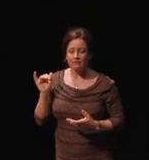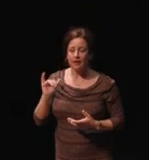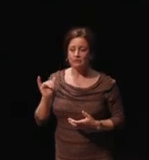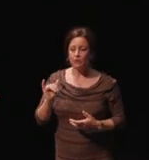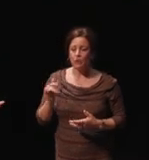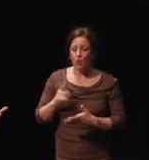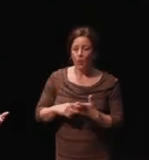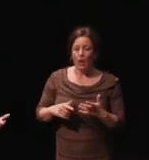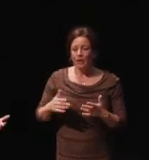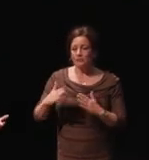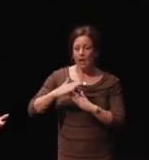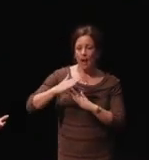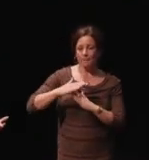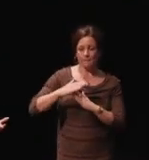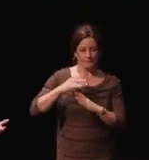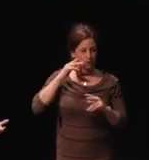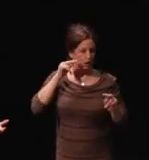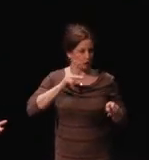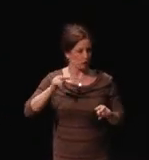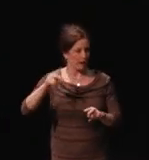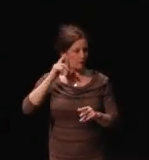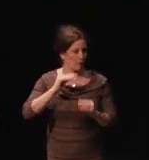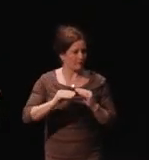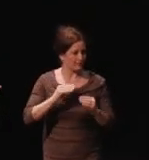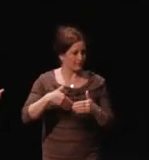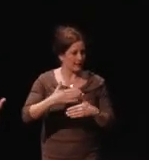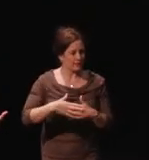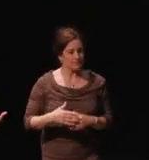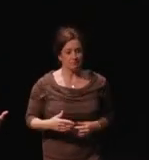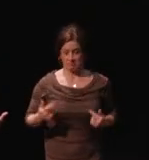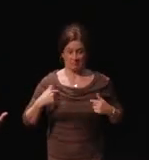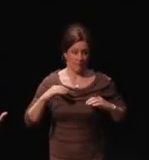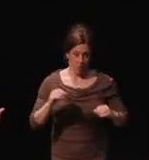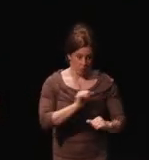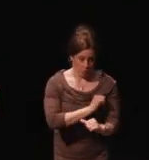top things they should be looking at to fix next. Now I have no authority so,